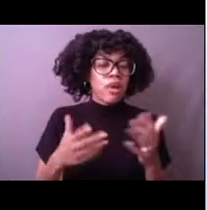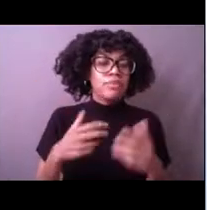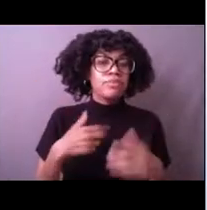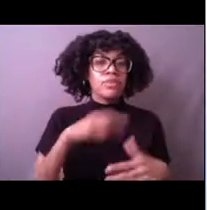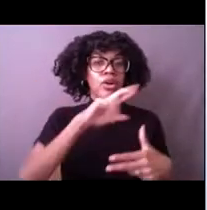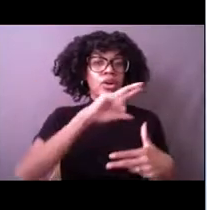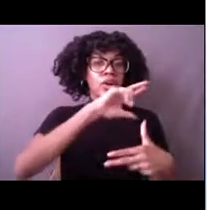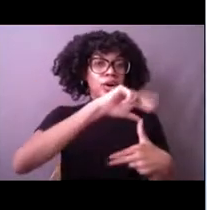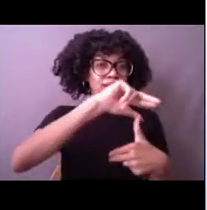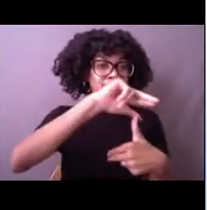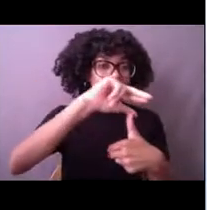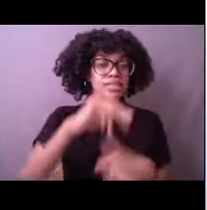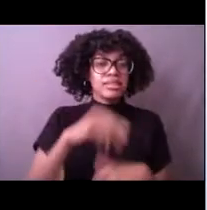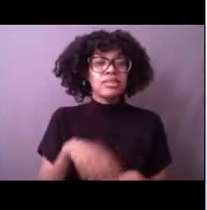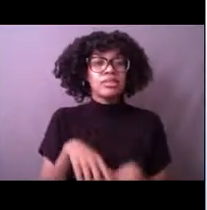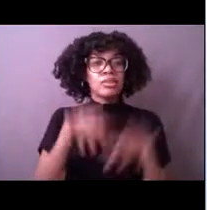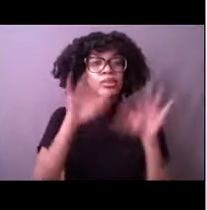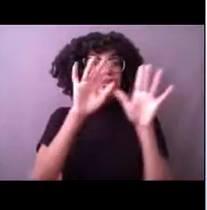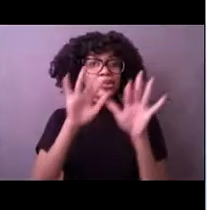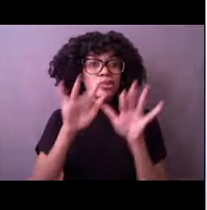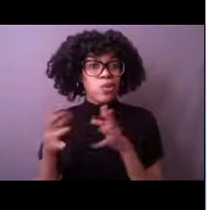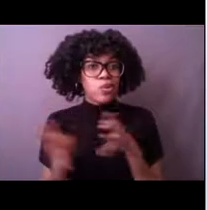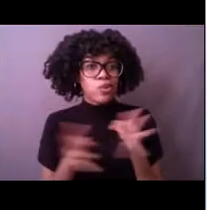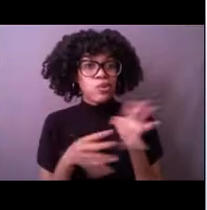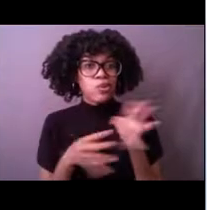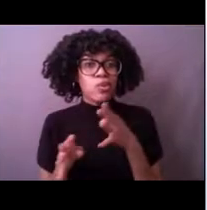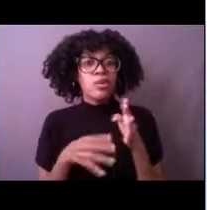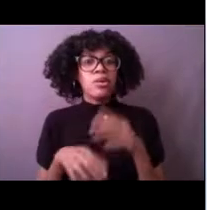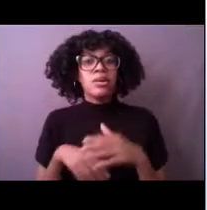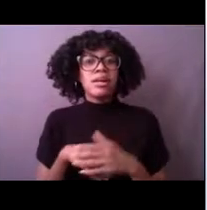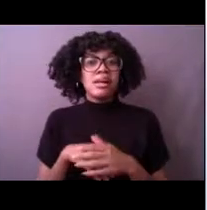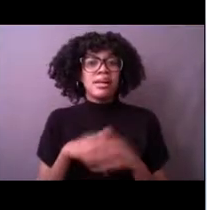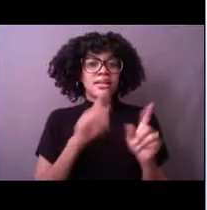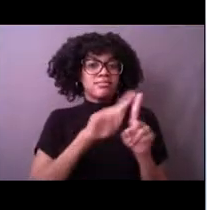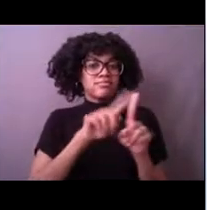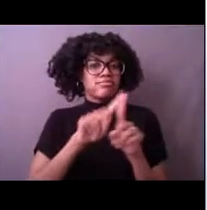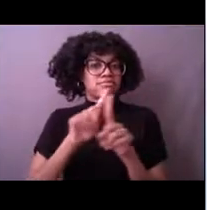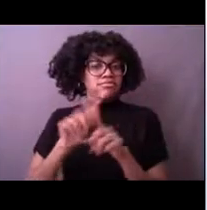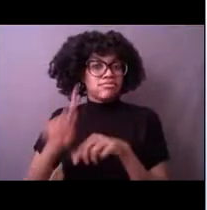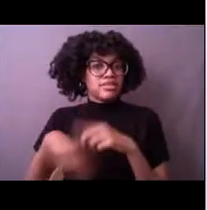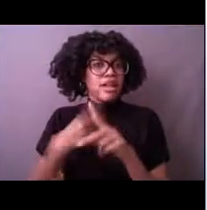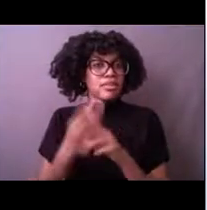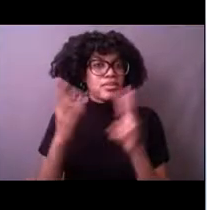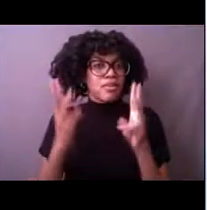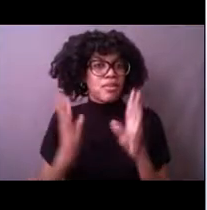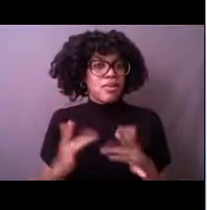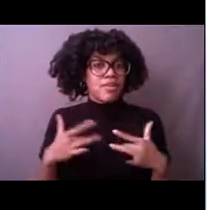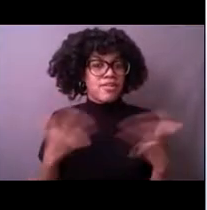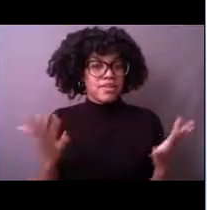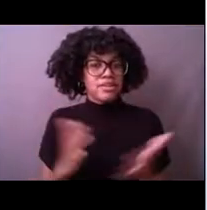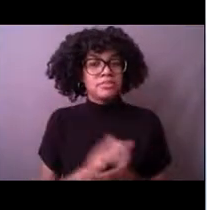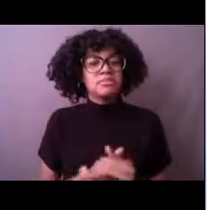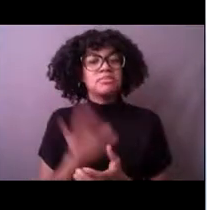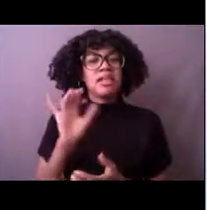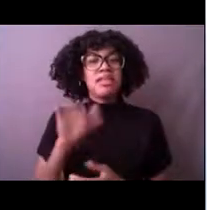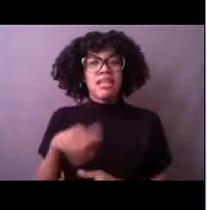snow storms, nor'easters, and that's actually what got me interested in the weather when I was about 12 years old.